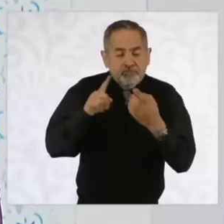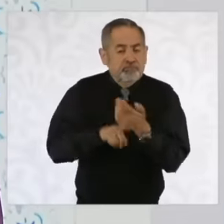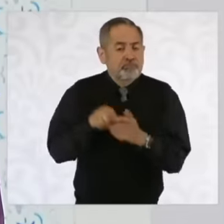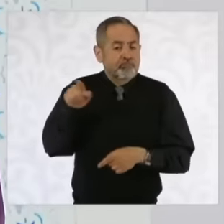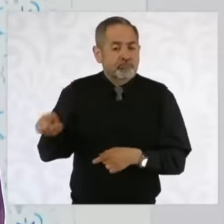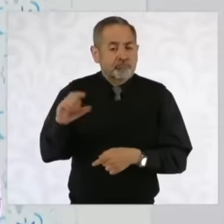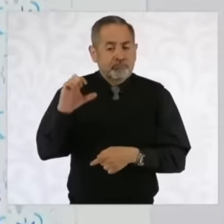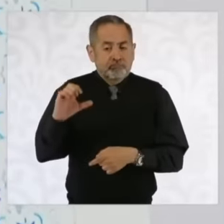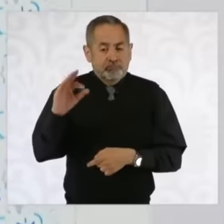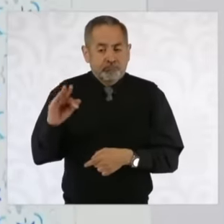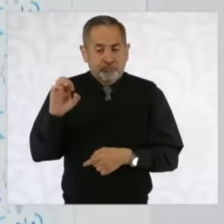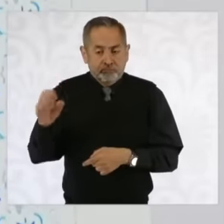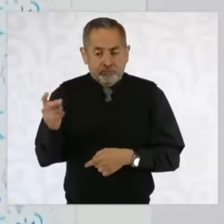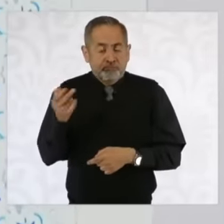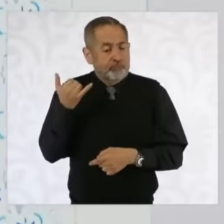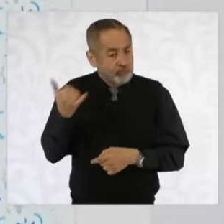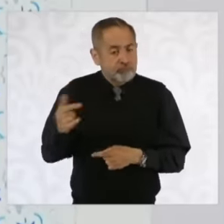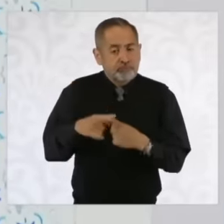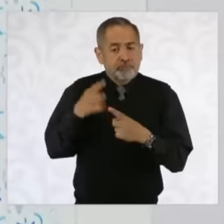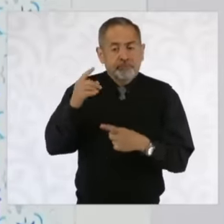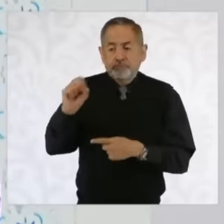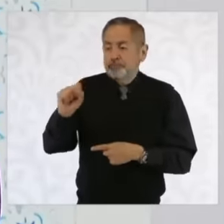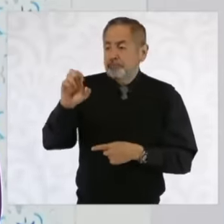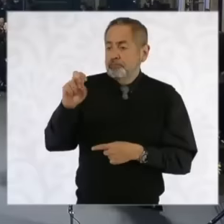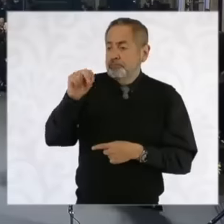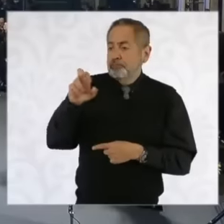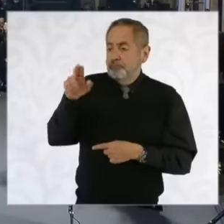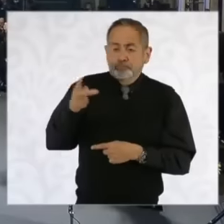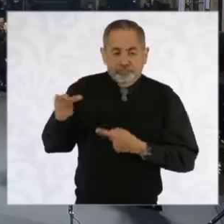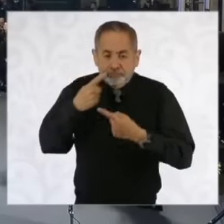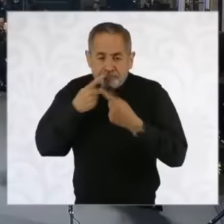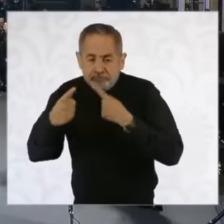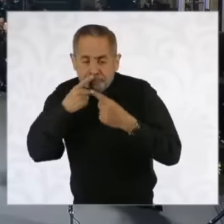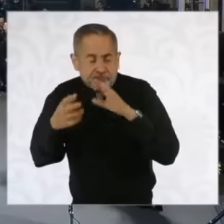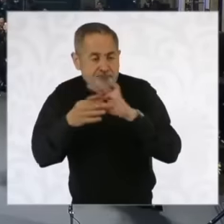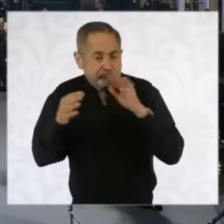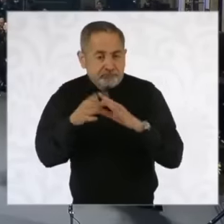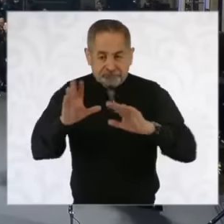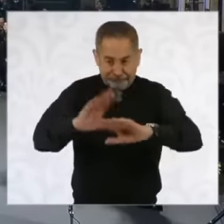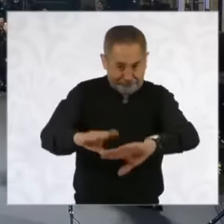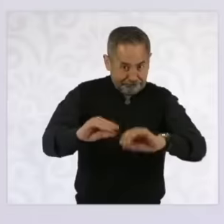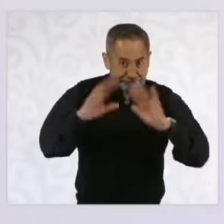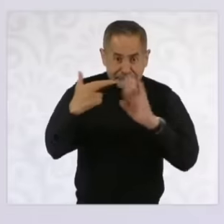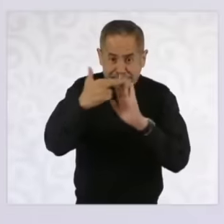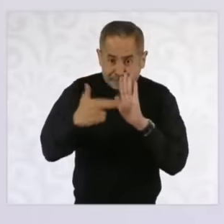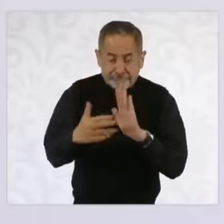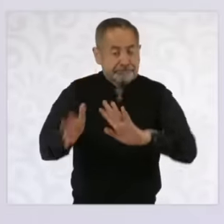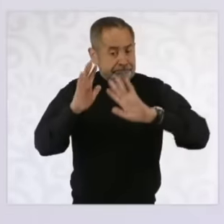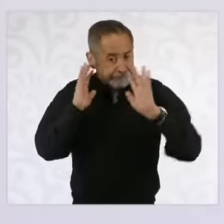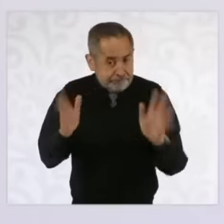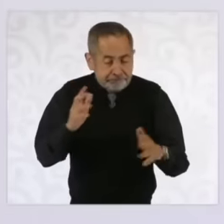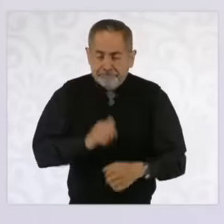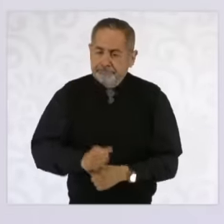and the secretary of energy have not been defined, they are still working. So this